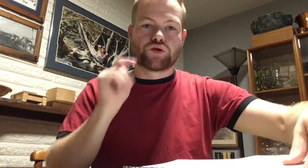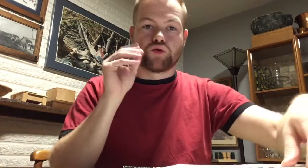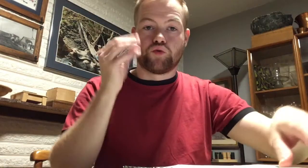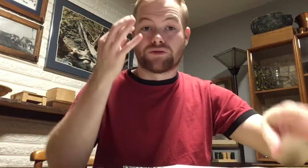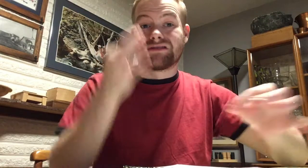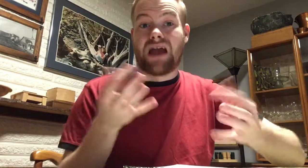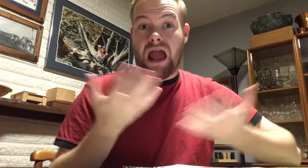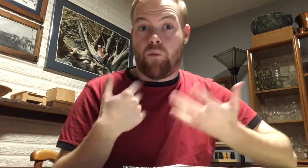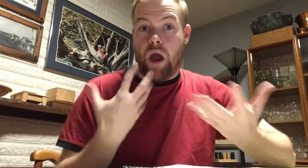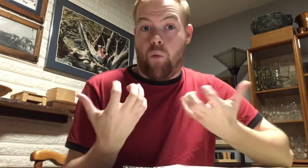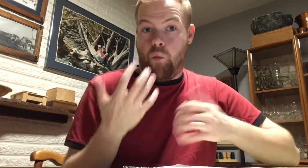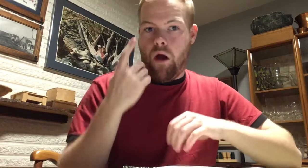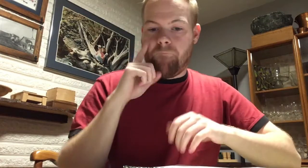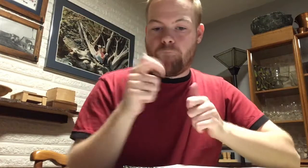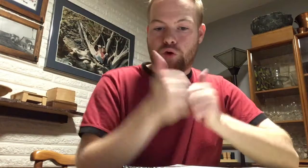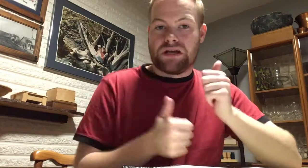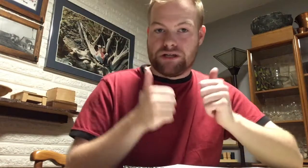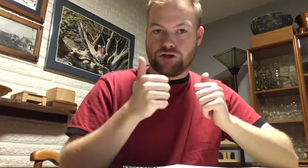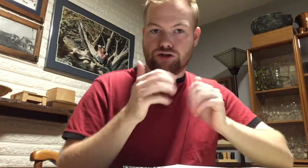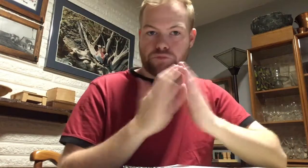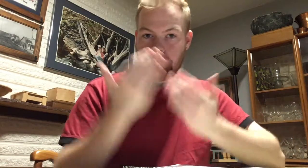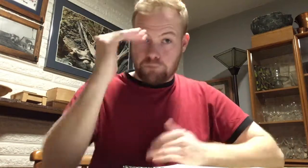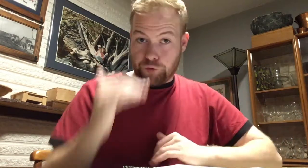To decide what I want for each book.